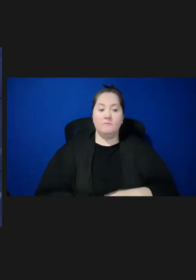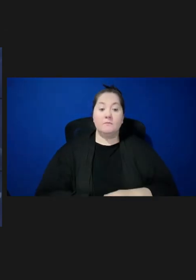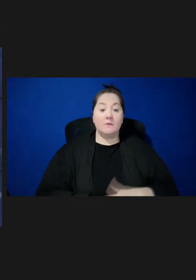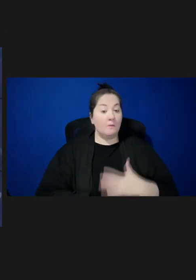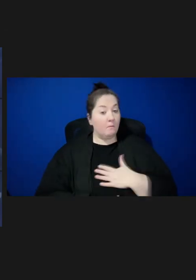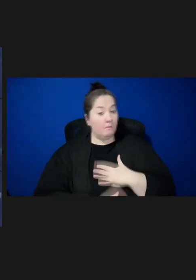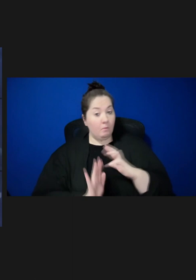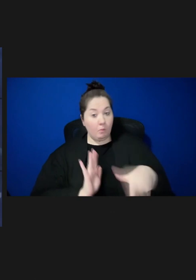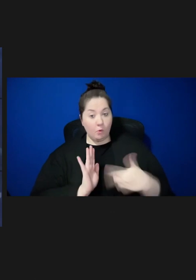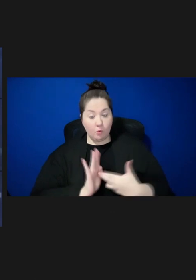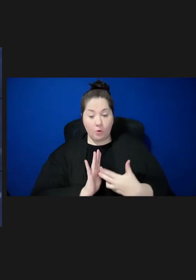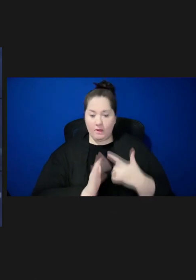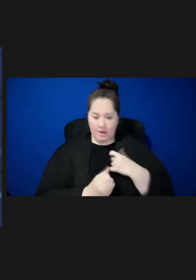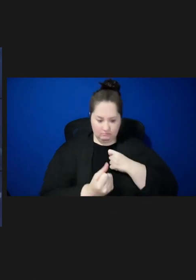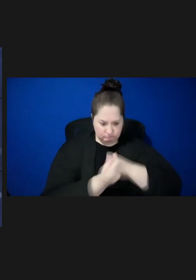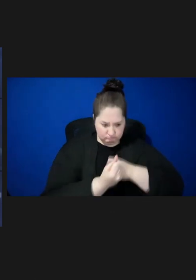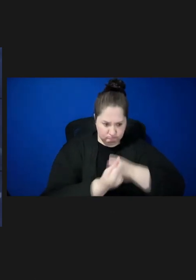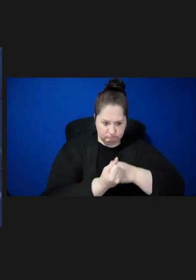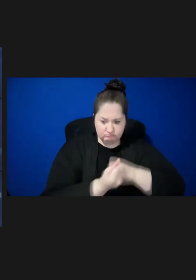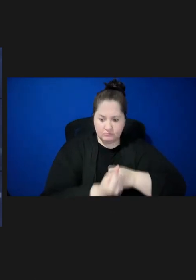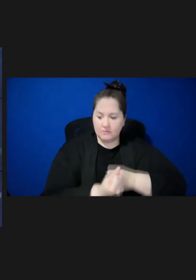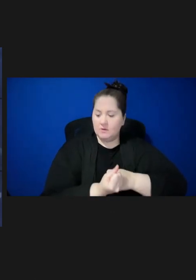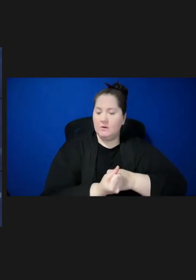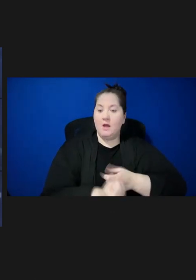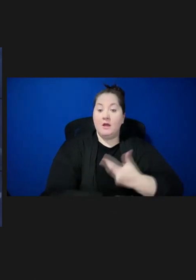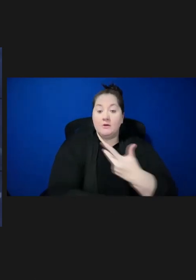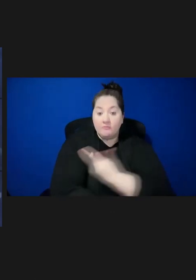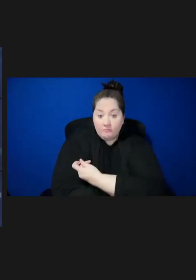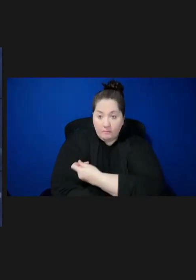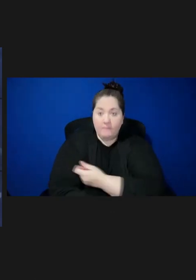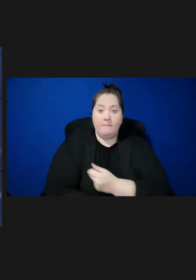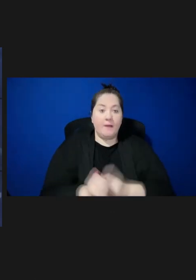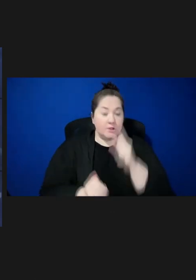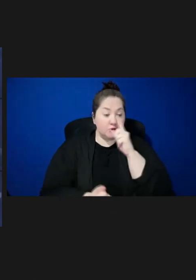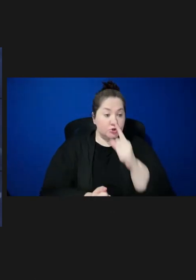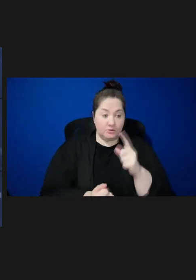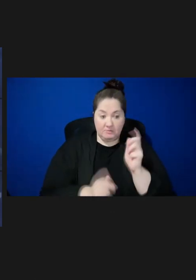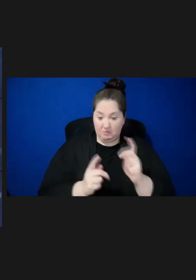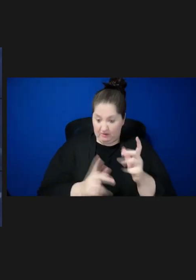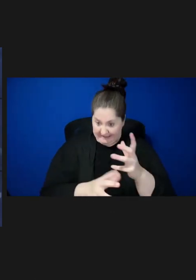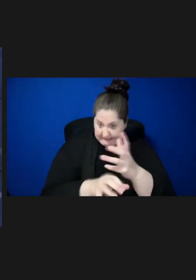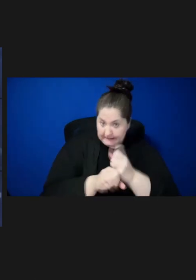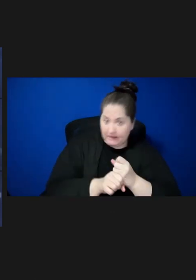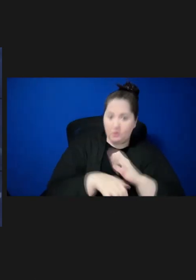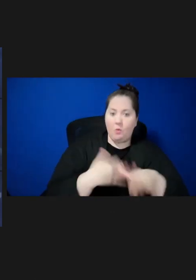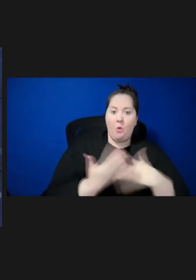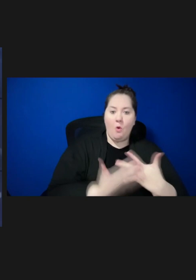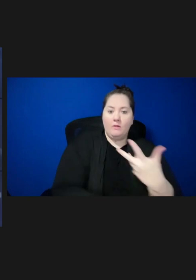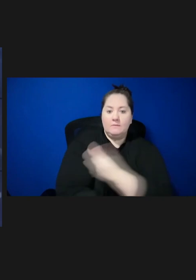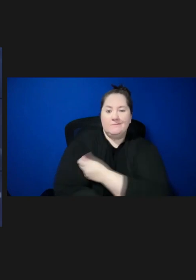I advocate for vaccinations to ensure that people can get the immunizations that they need on time.